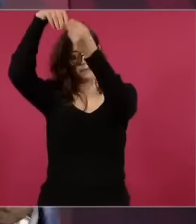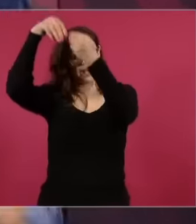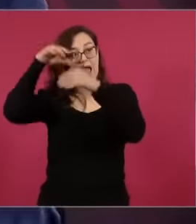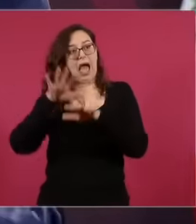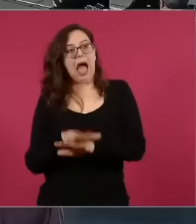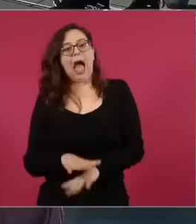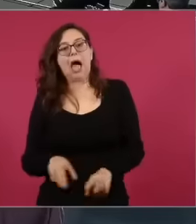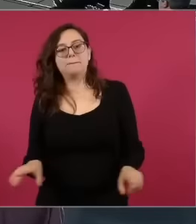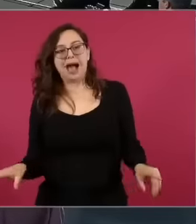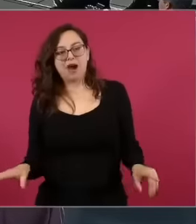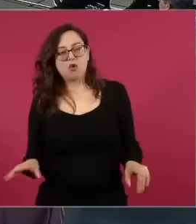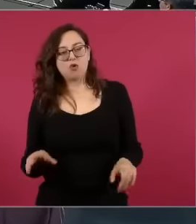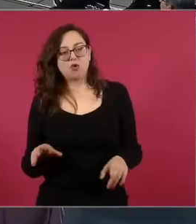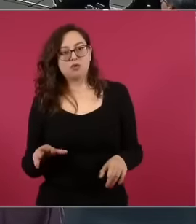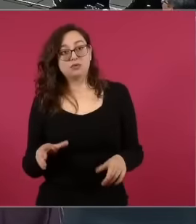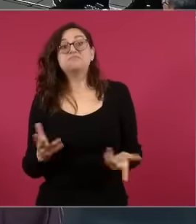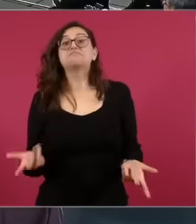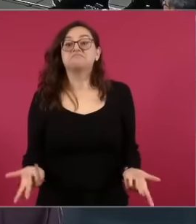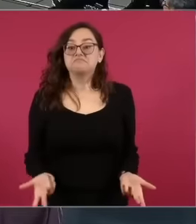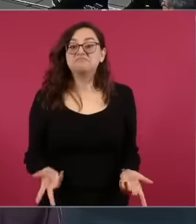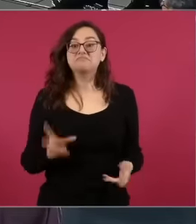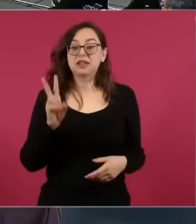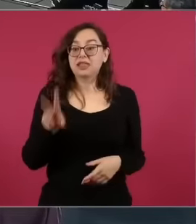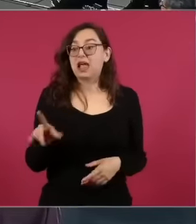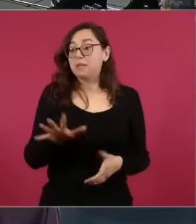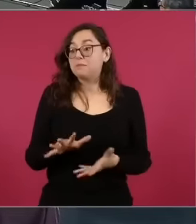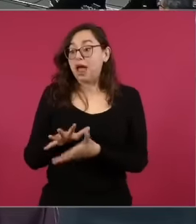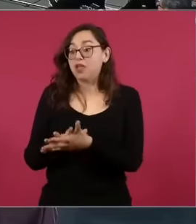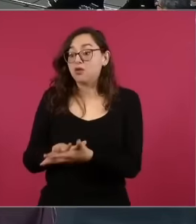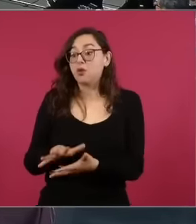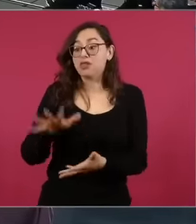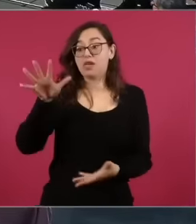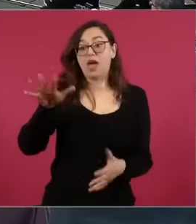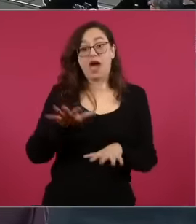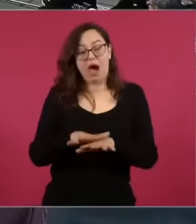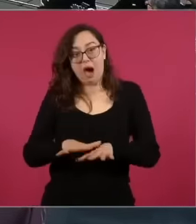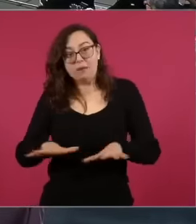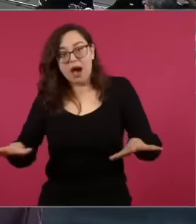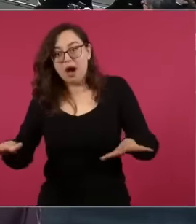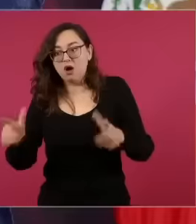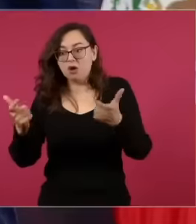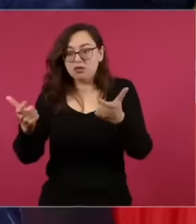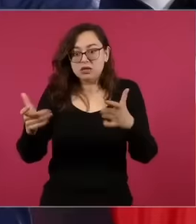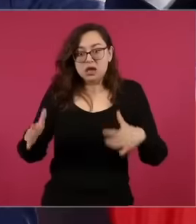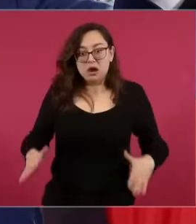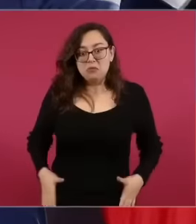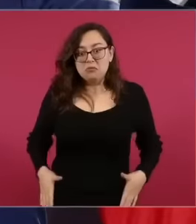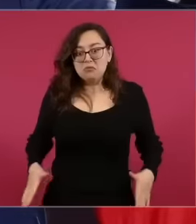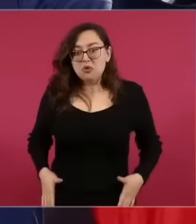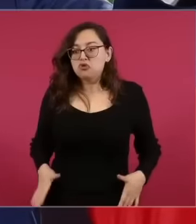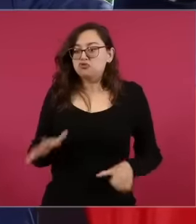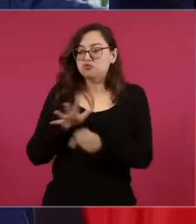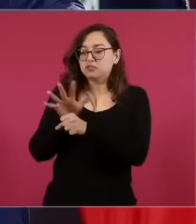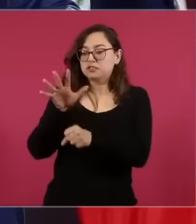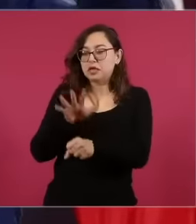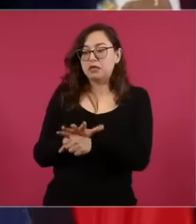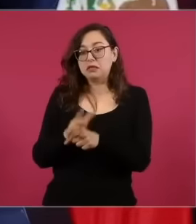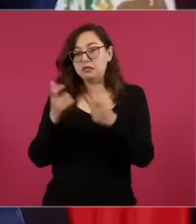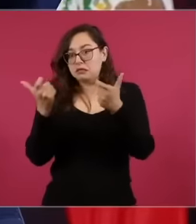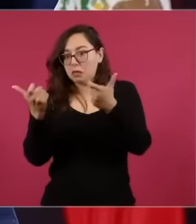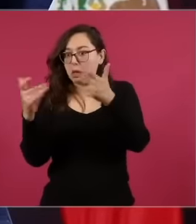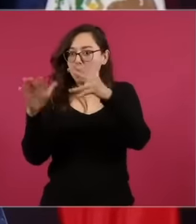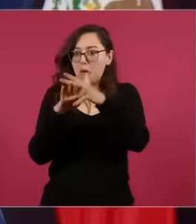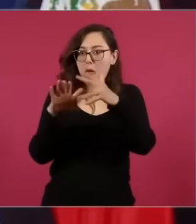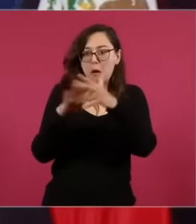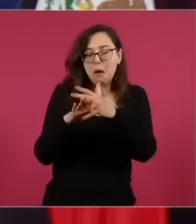since those at the bottom do well, it does well for those in the middle and it also does well for those at the